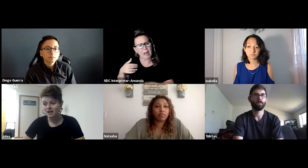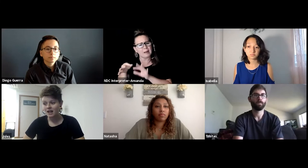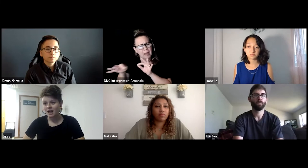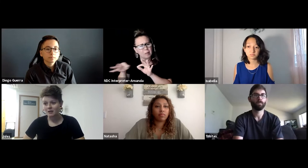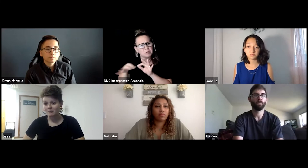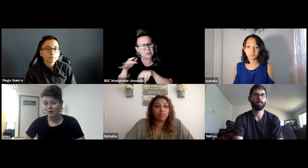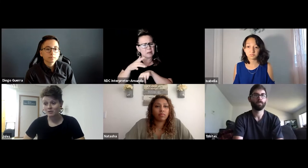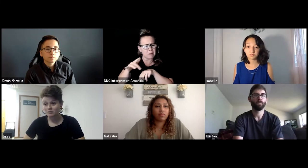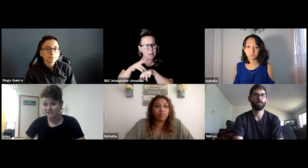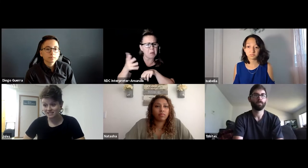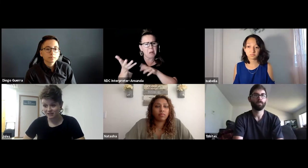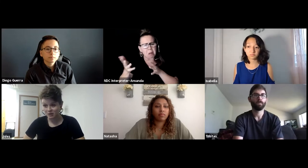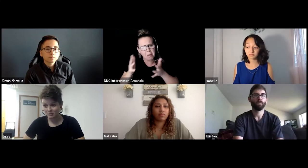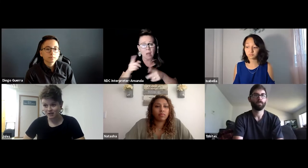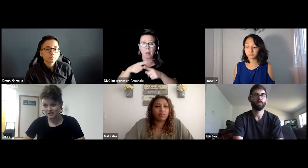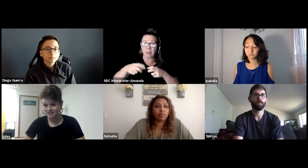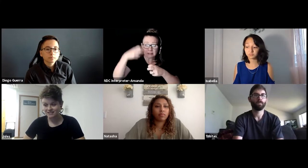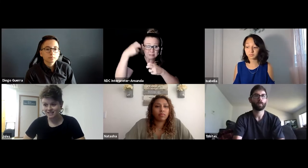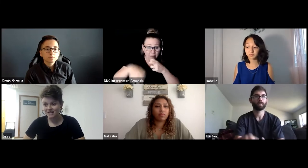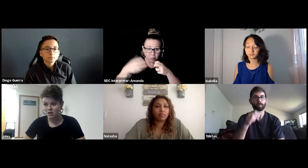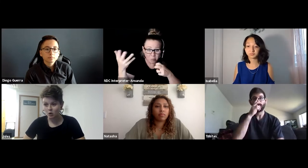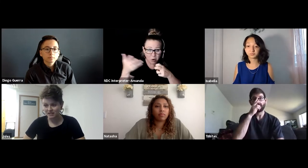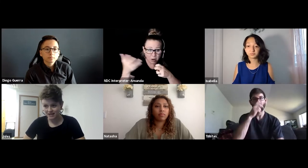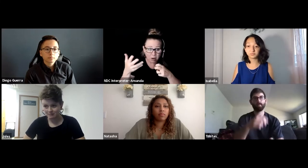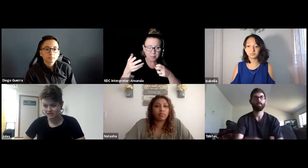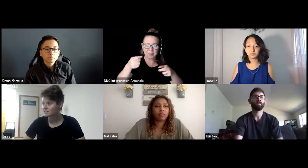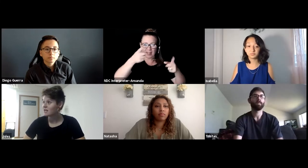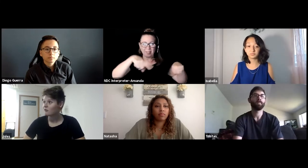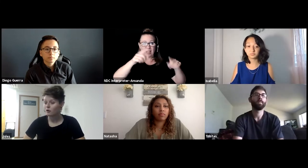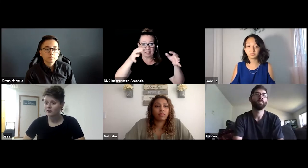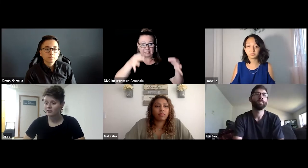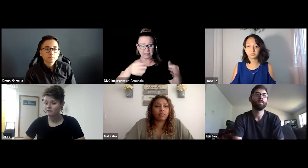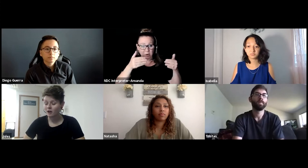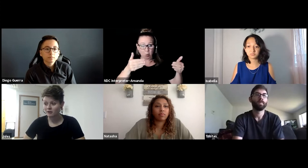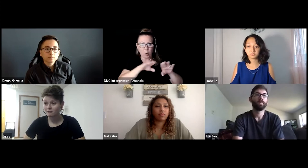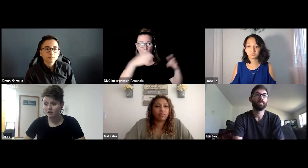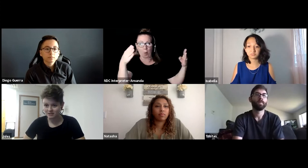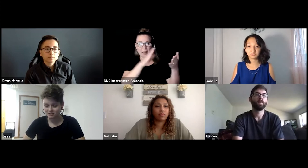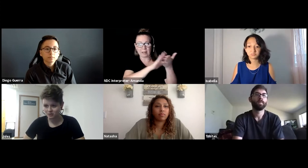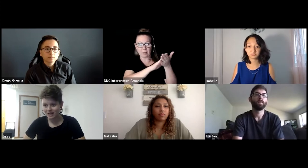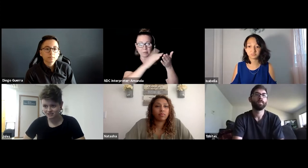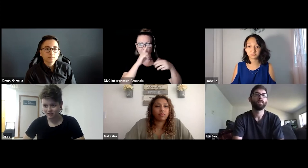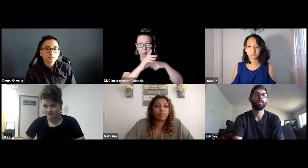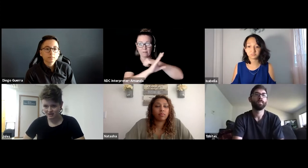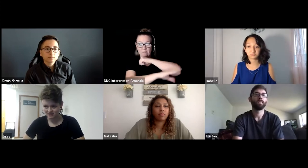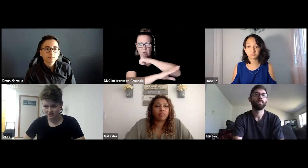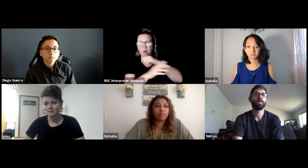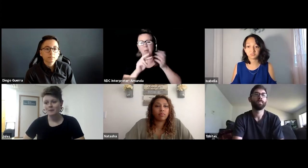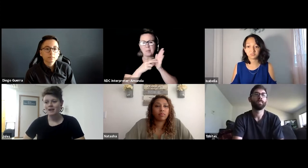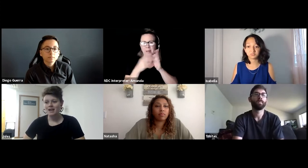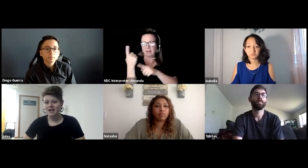What was really difficult was they decided to open campus for the following fall semester so last fall semester,